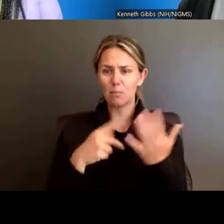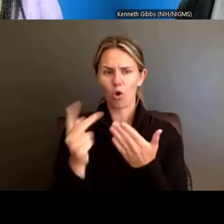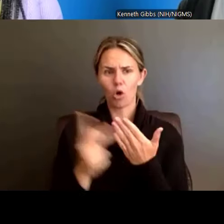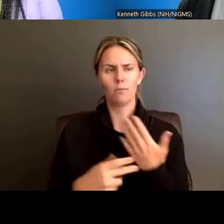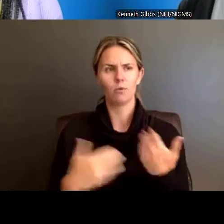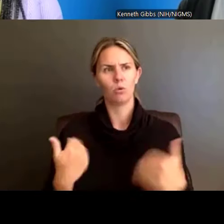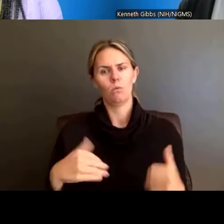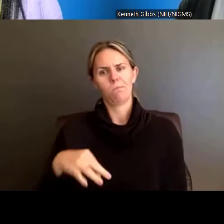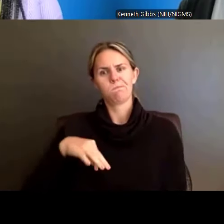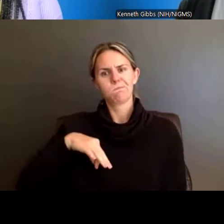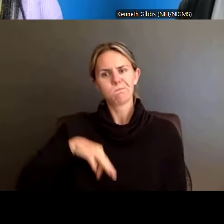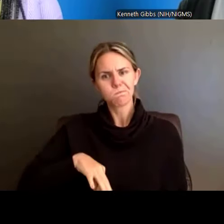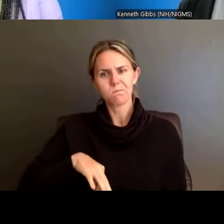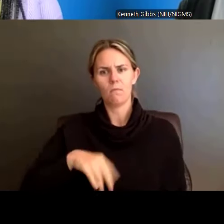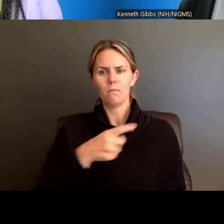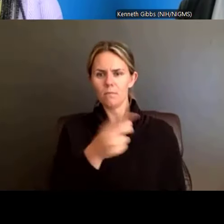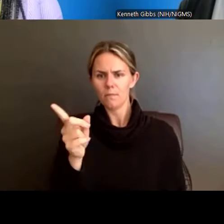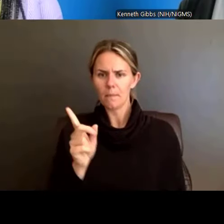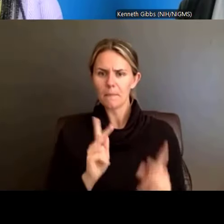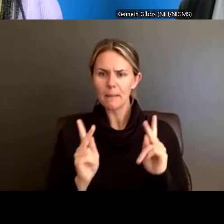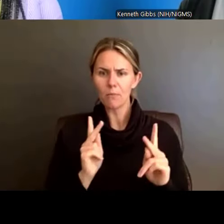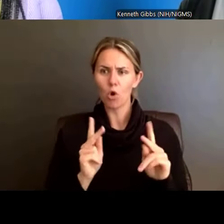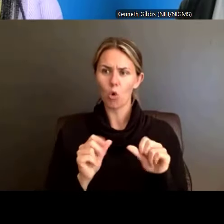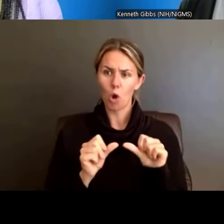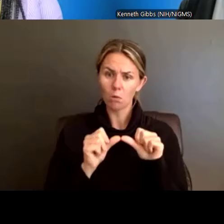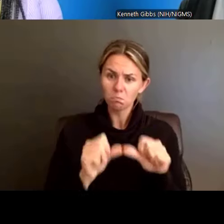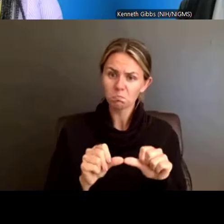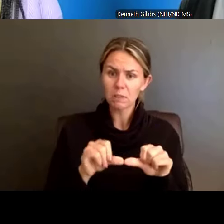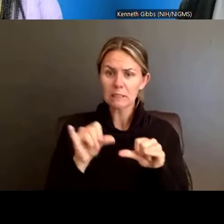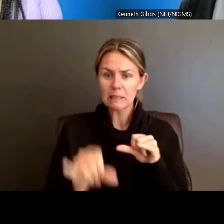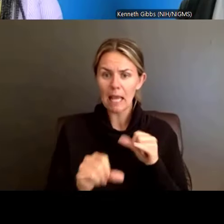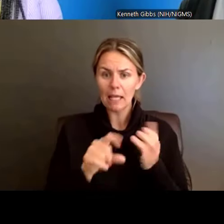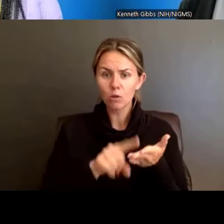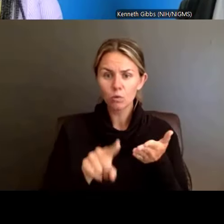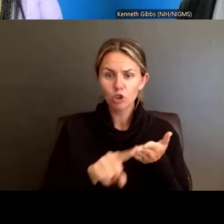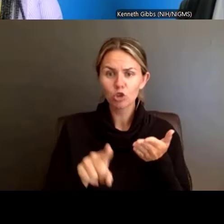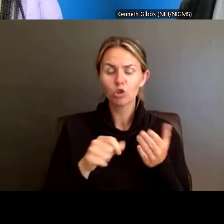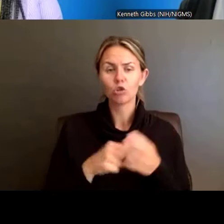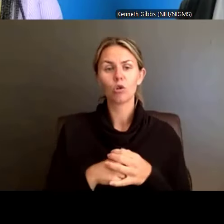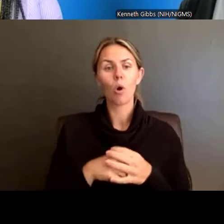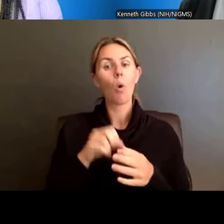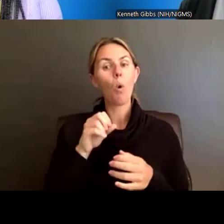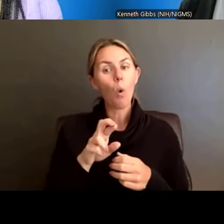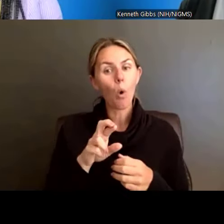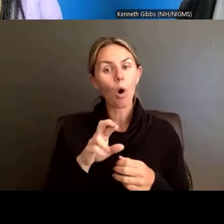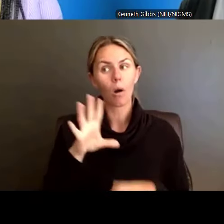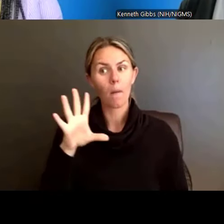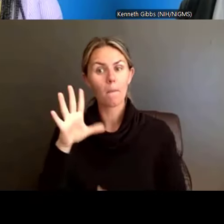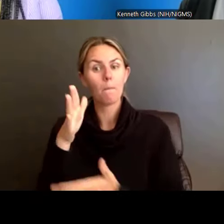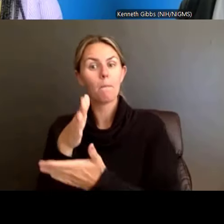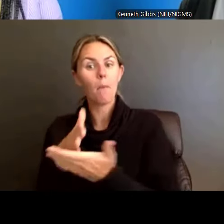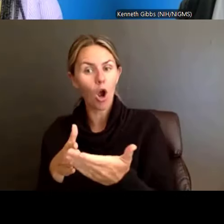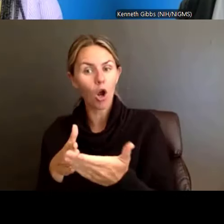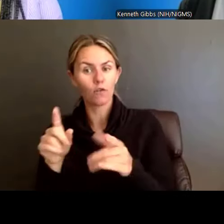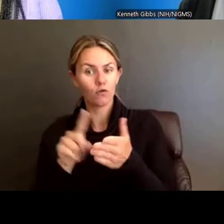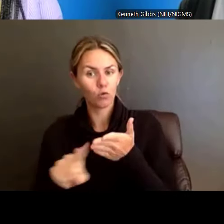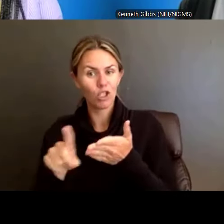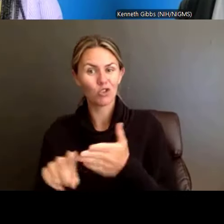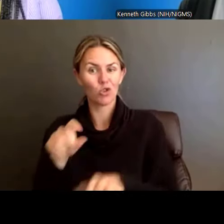that are either staying in research and continuing in research, or part of the research workforce for a little while.